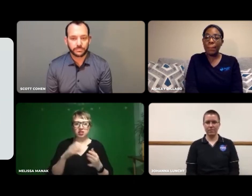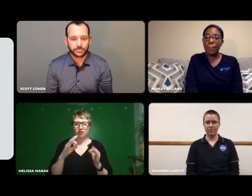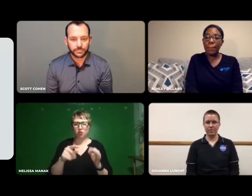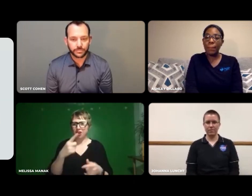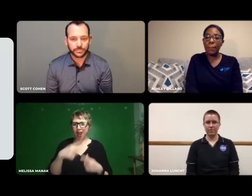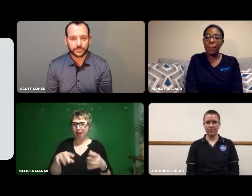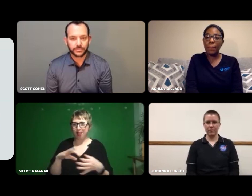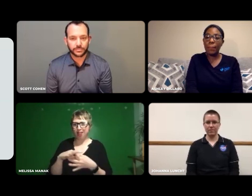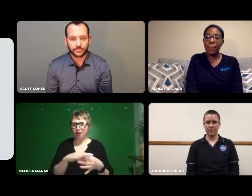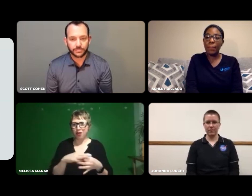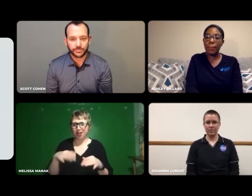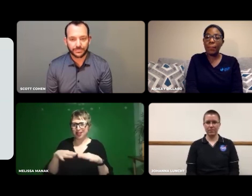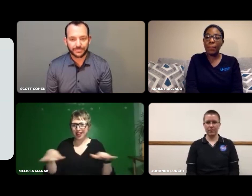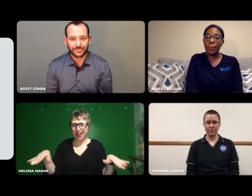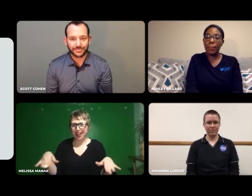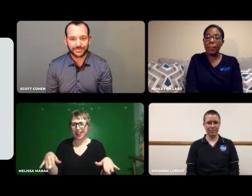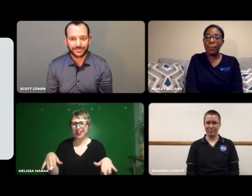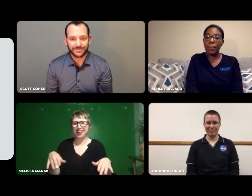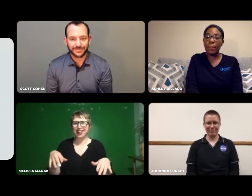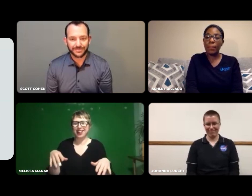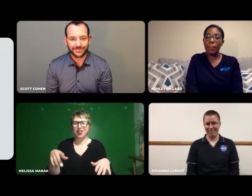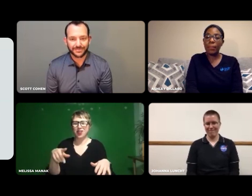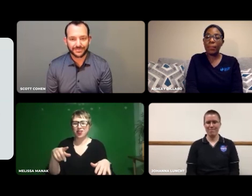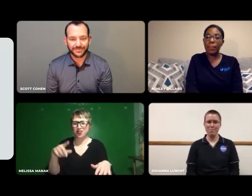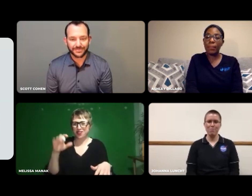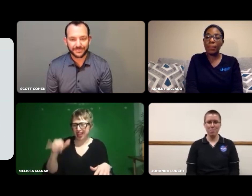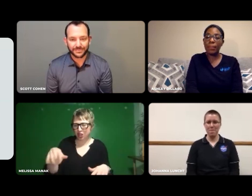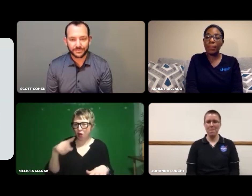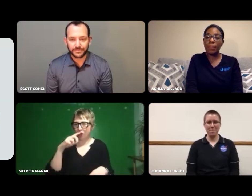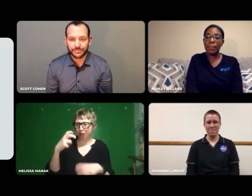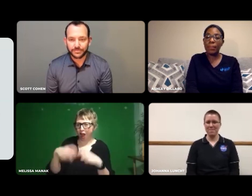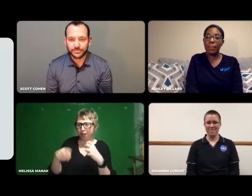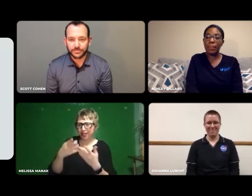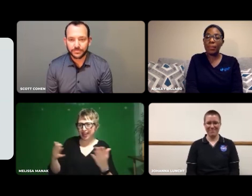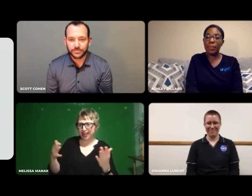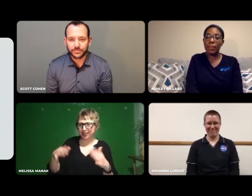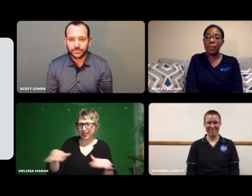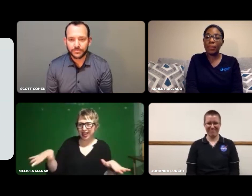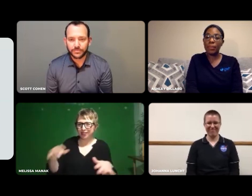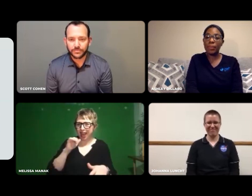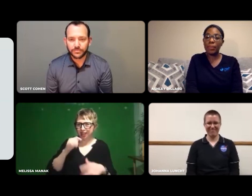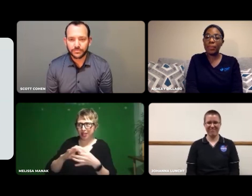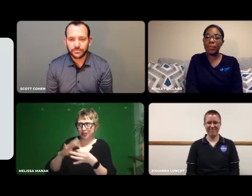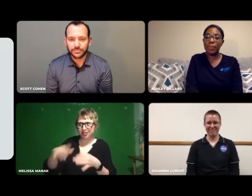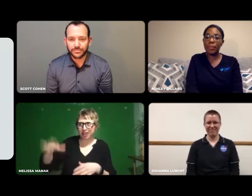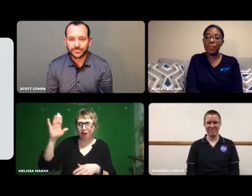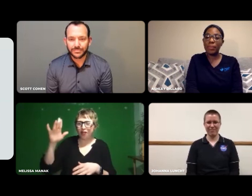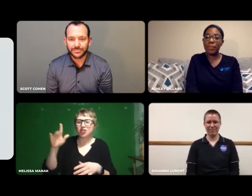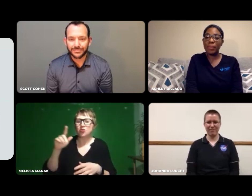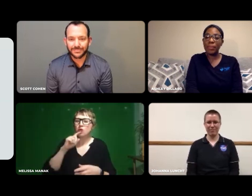If you can't collaborate as a child, that's the hardest thing to overcome.